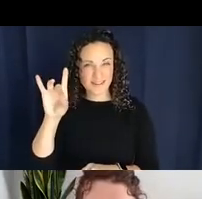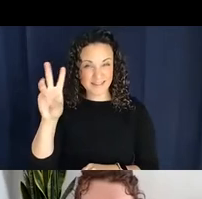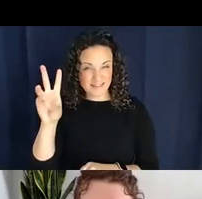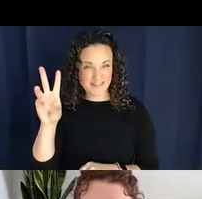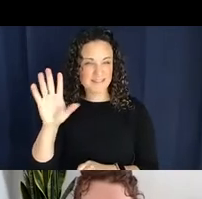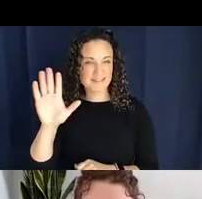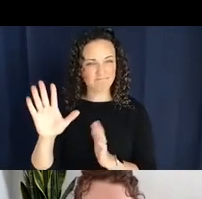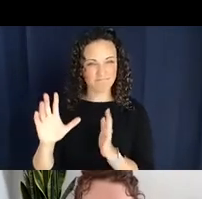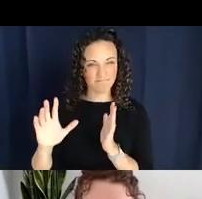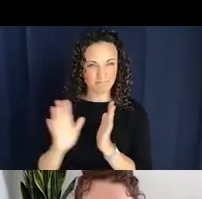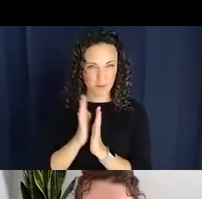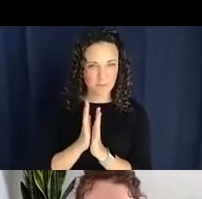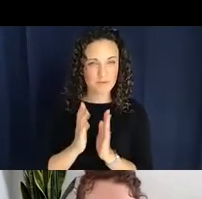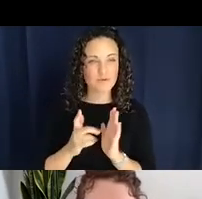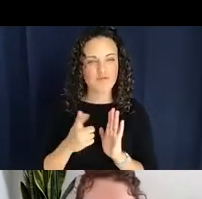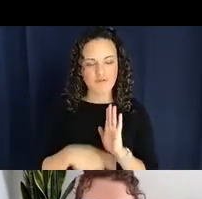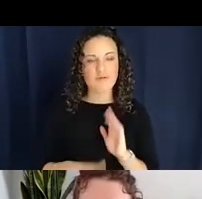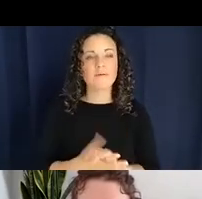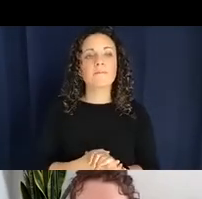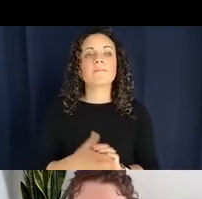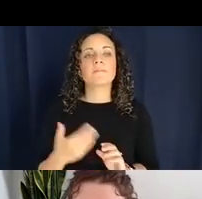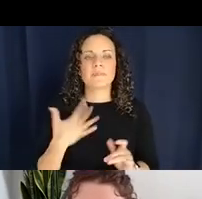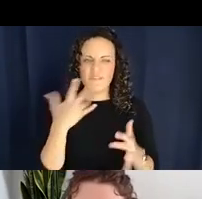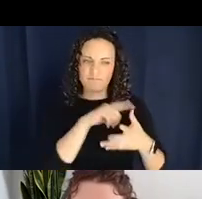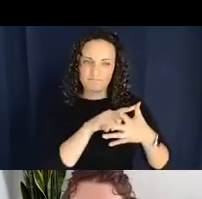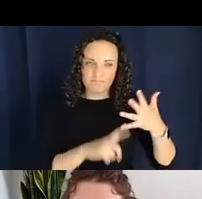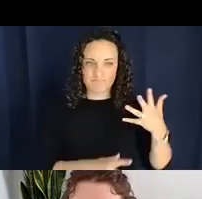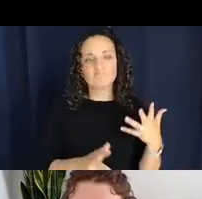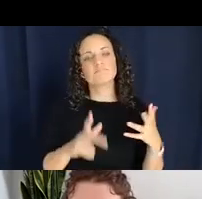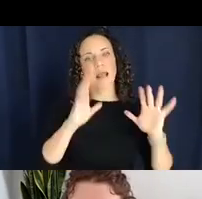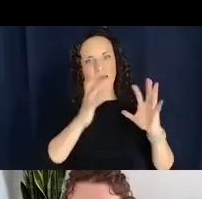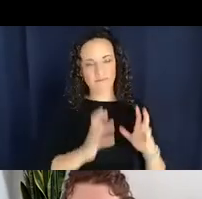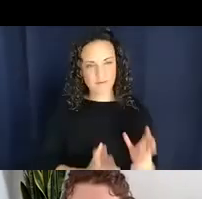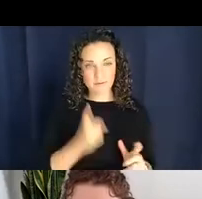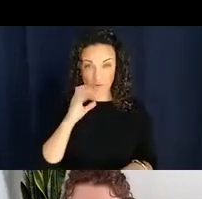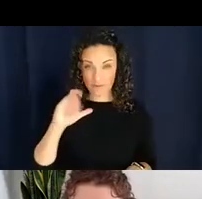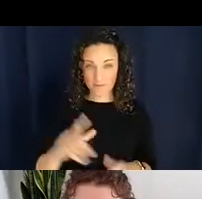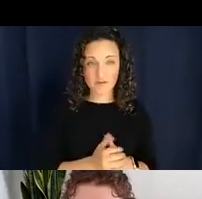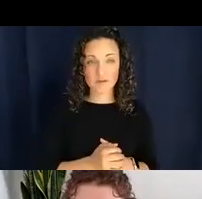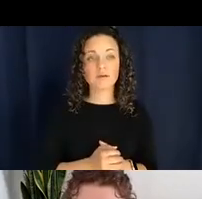system for these classifiers. On the right-hand side we just see an example that he gave for